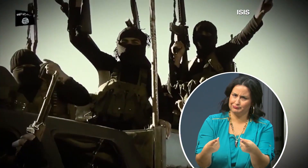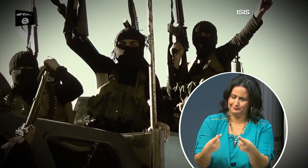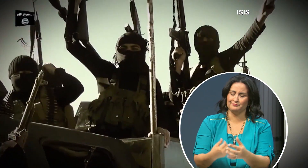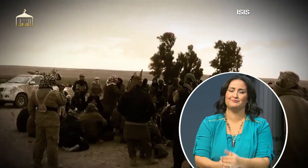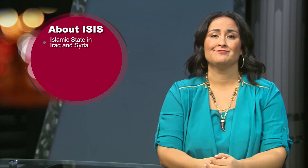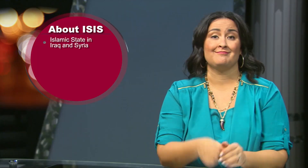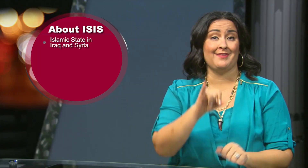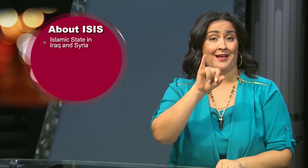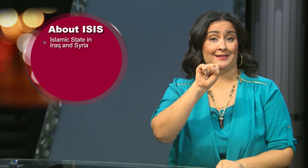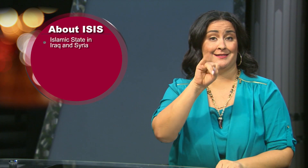got here.